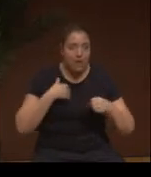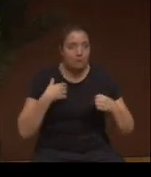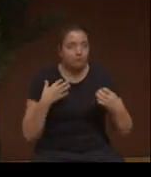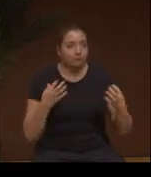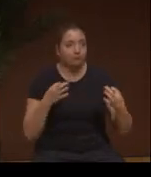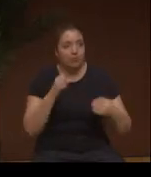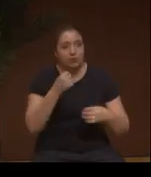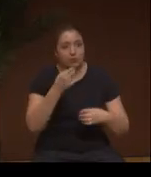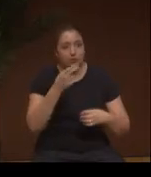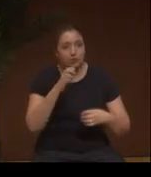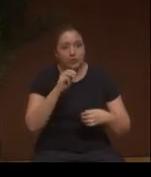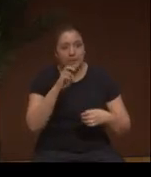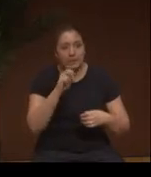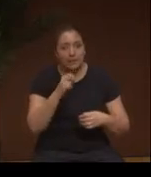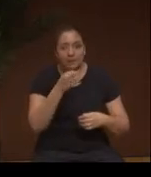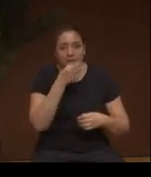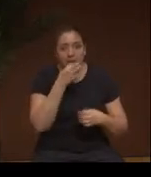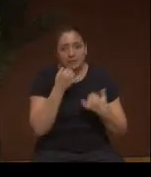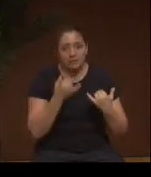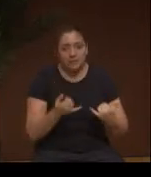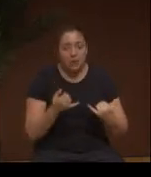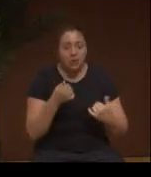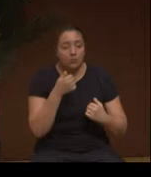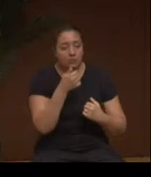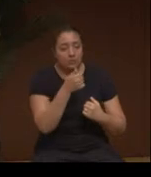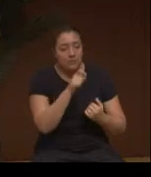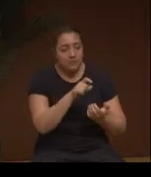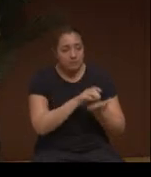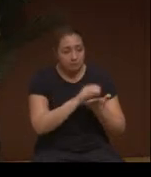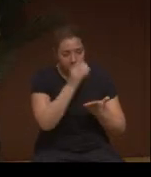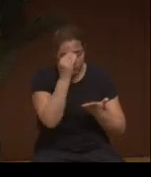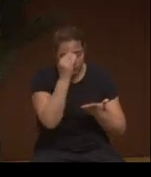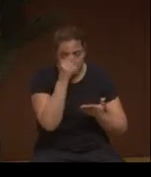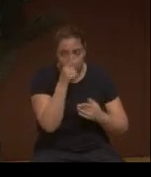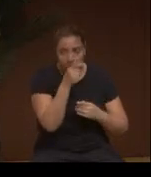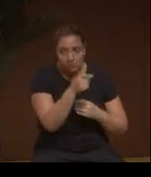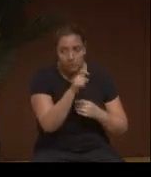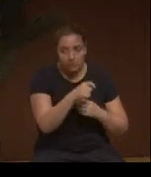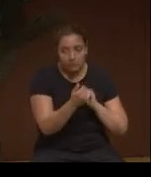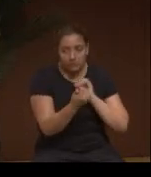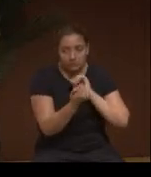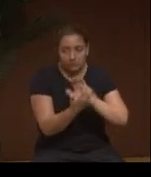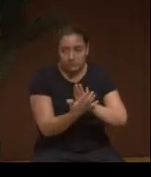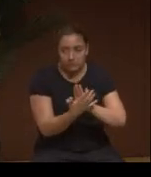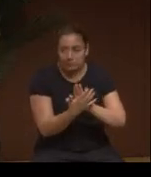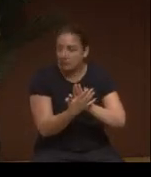No, I don't buy into that. You must learn. You must, you must encounter as,